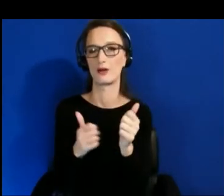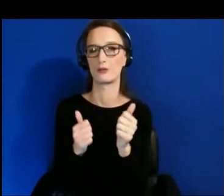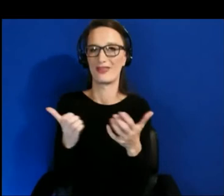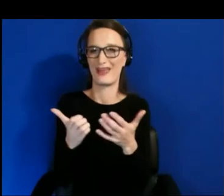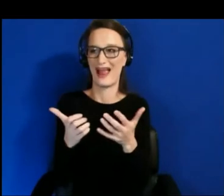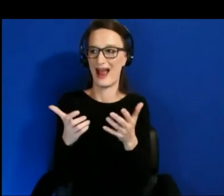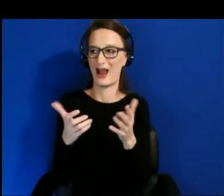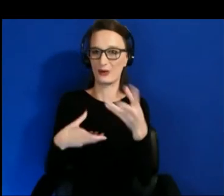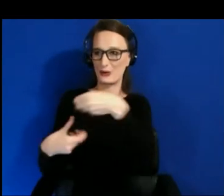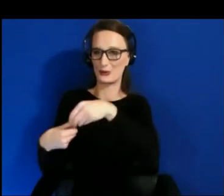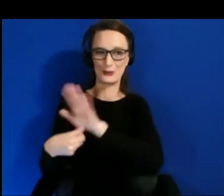that you're creating for.